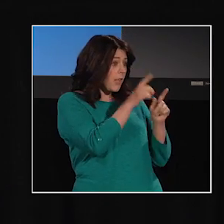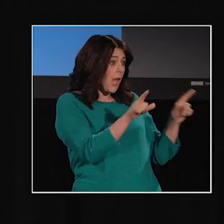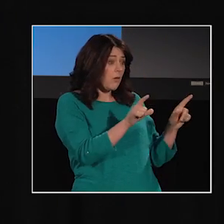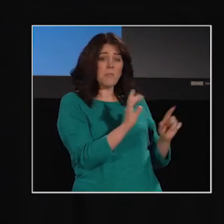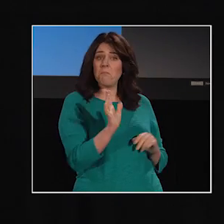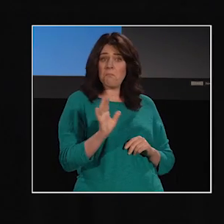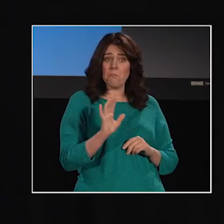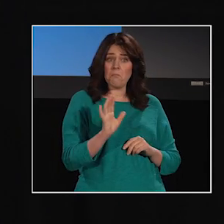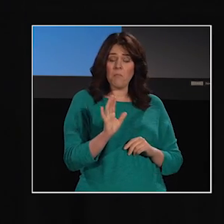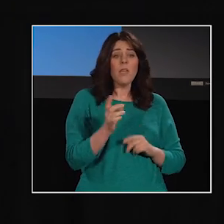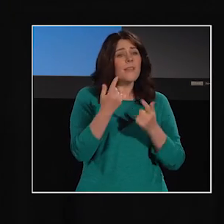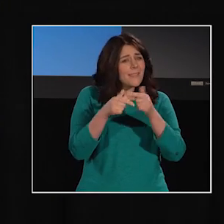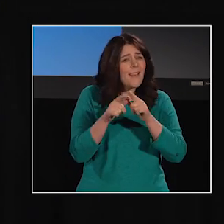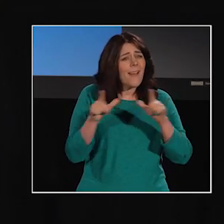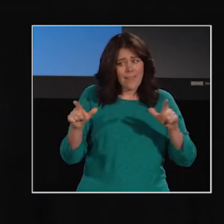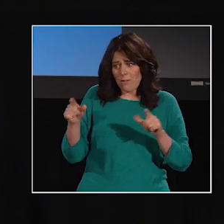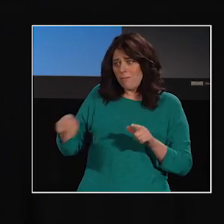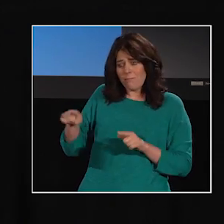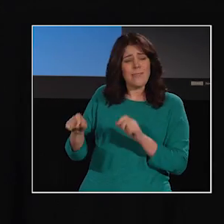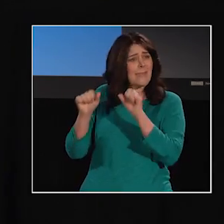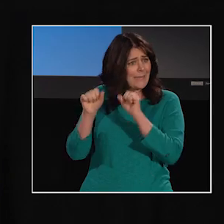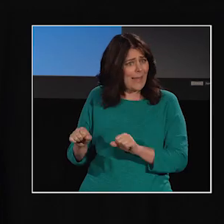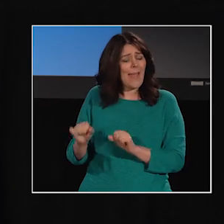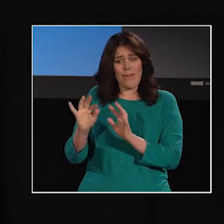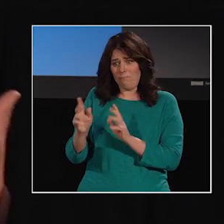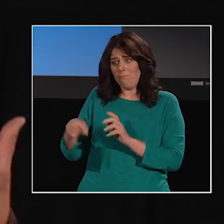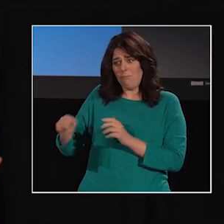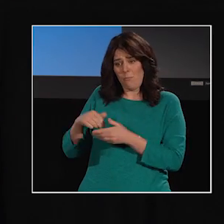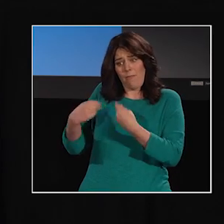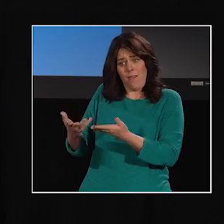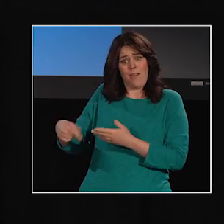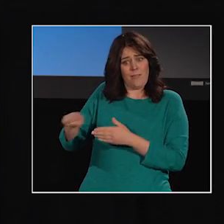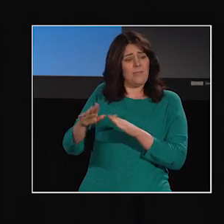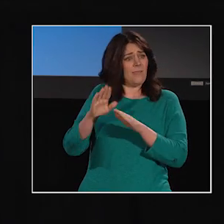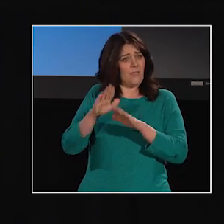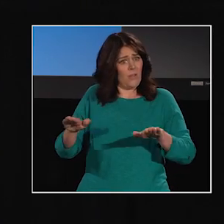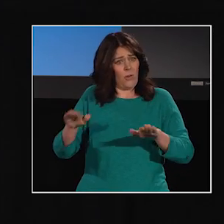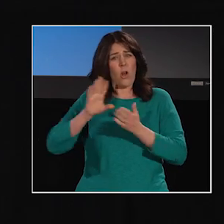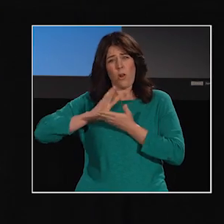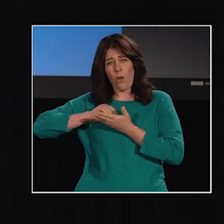Signed languages are equally capable of providing the necessary foundation